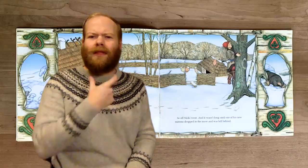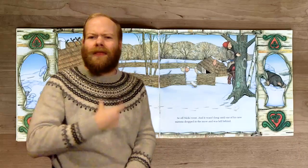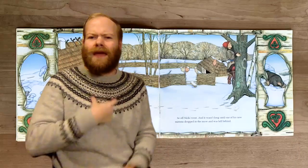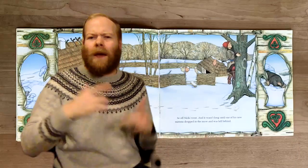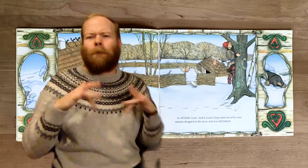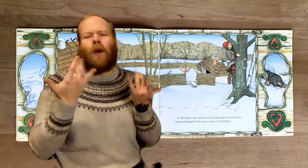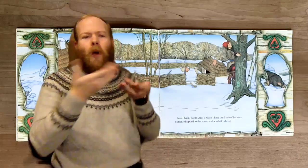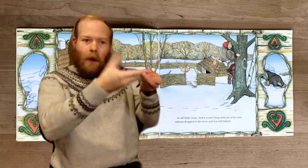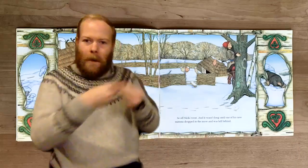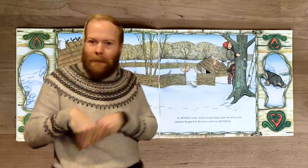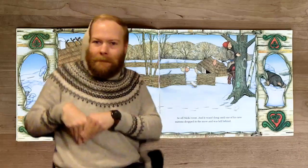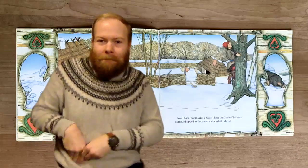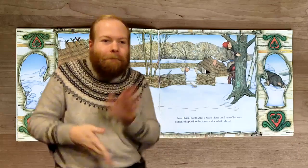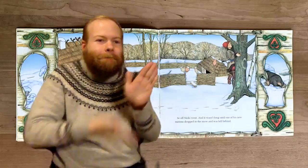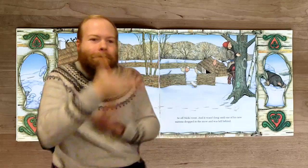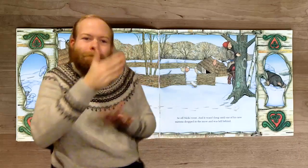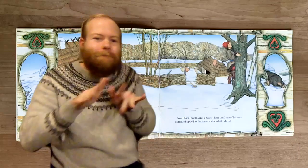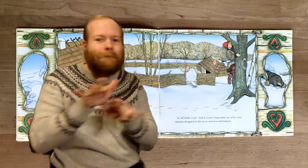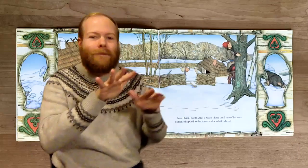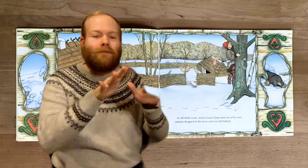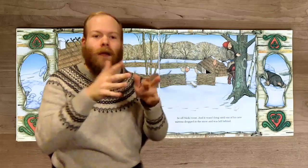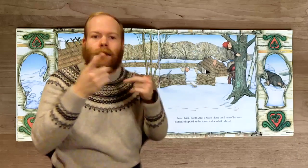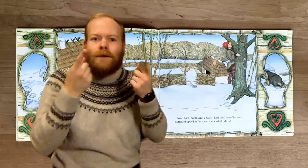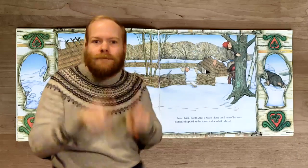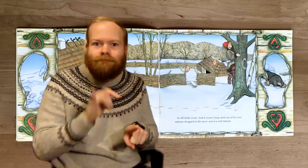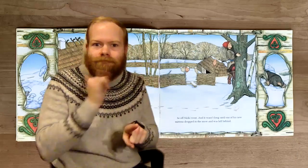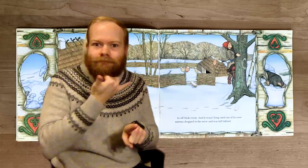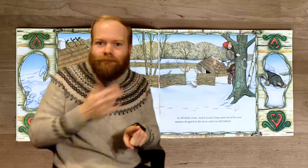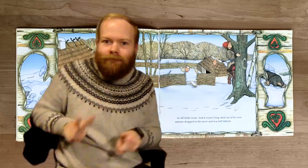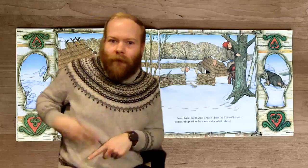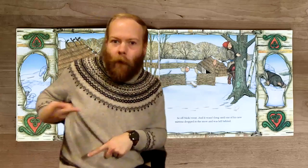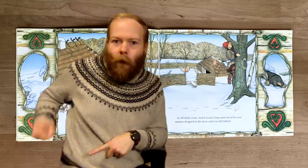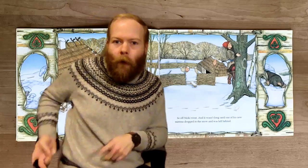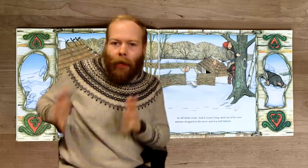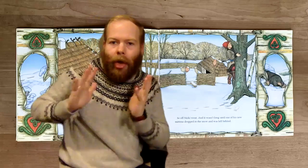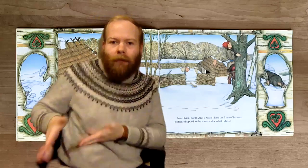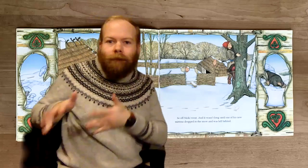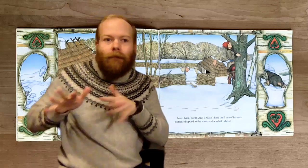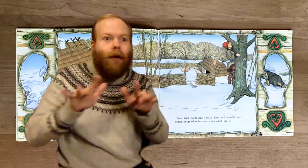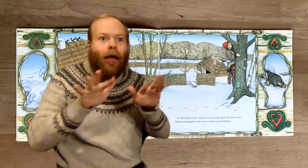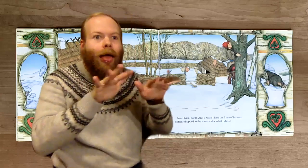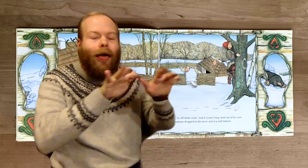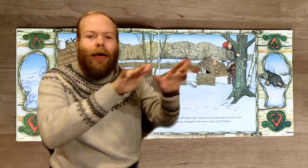So off Nicki went. And it wasn’t long until one of his new mittens dropped in the snow and was left behind.